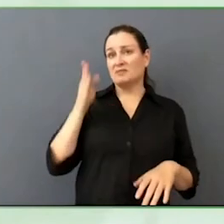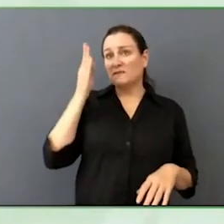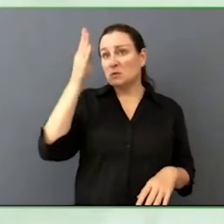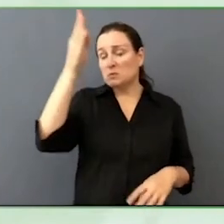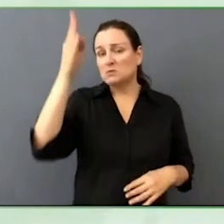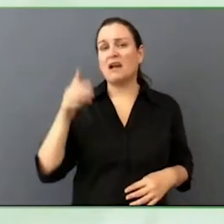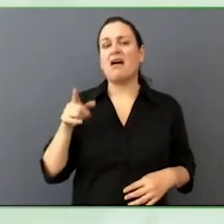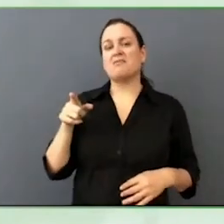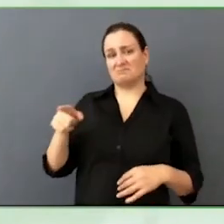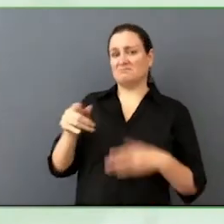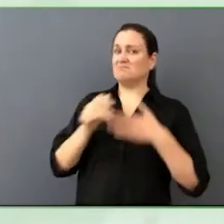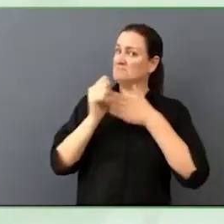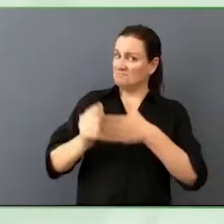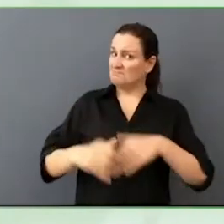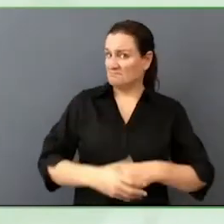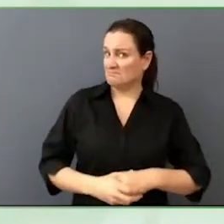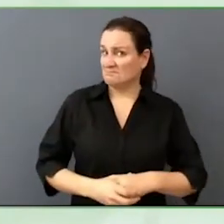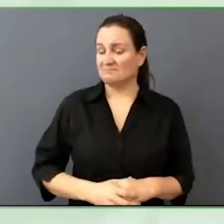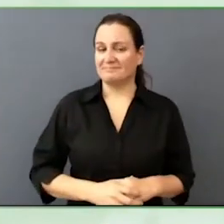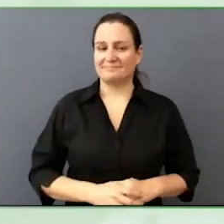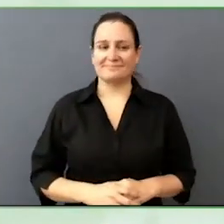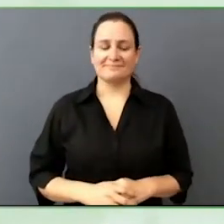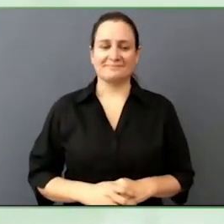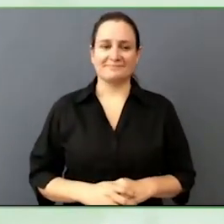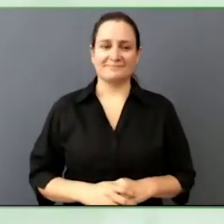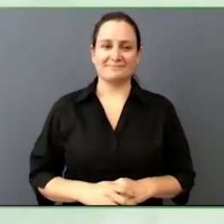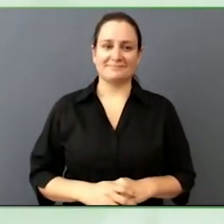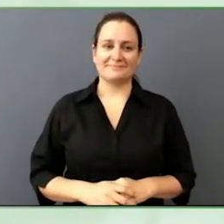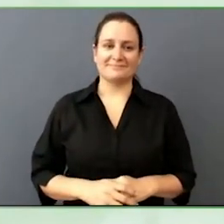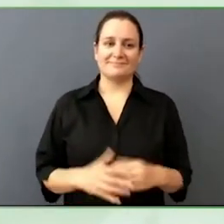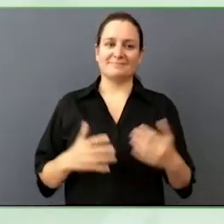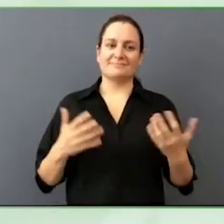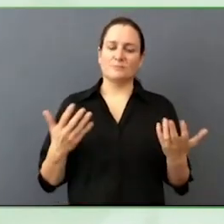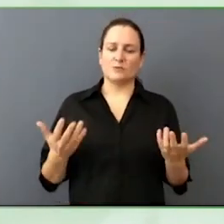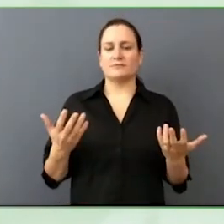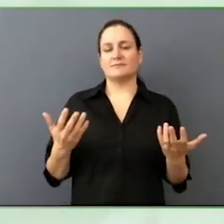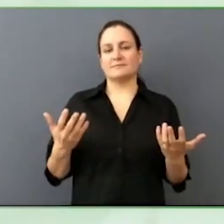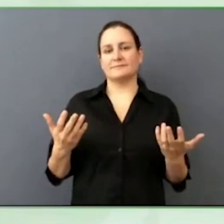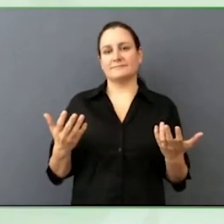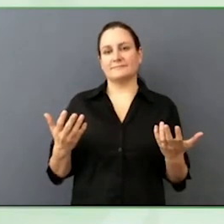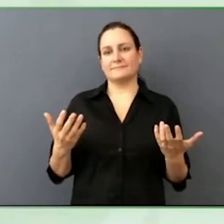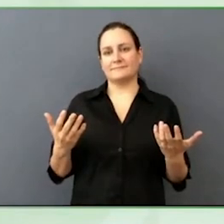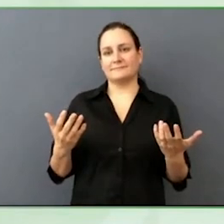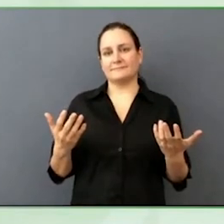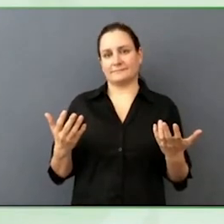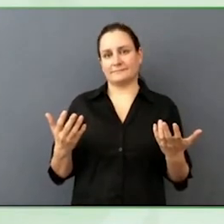What kind of advice do you have for corporate brands, global brands